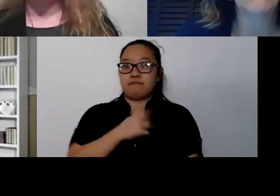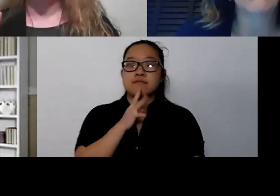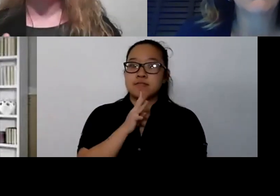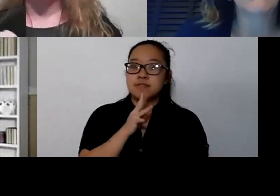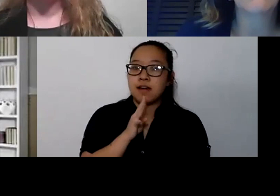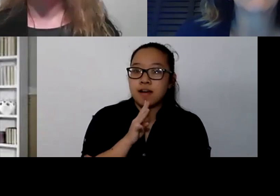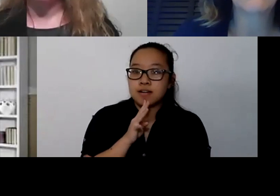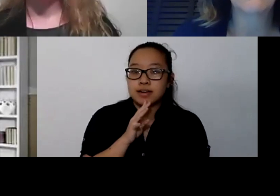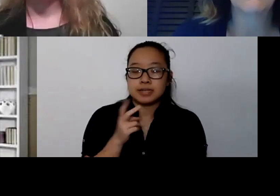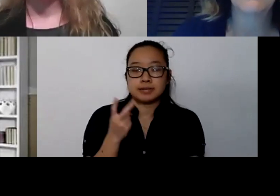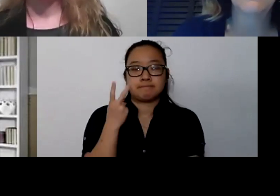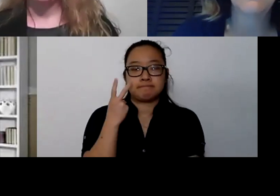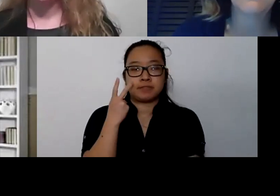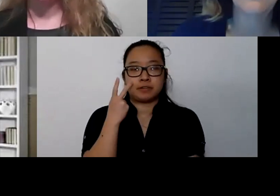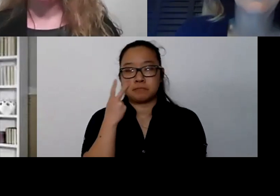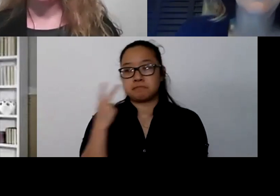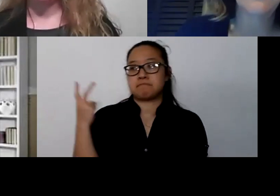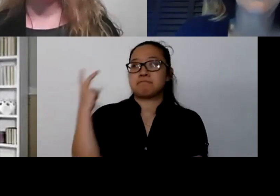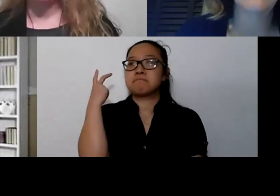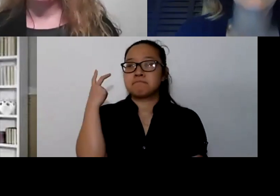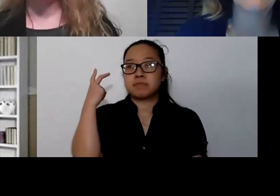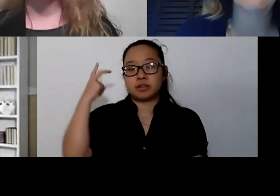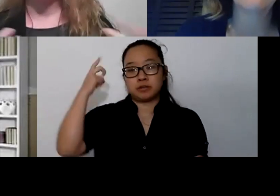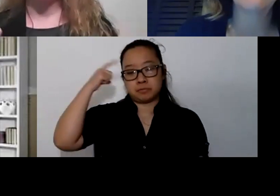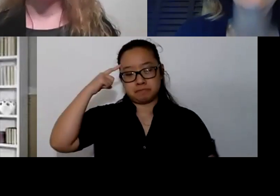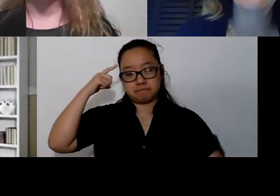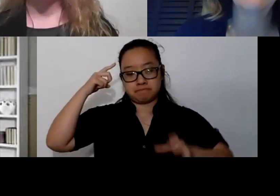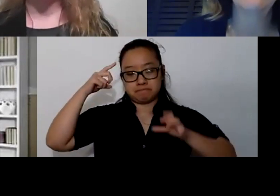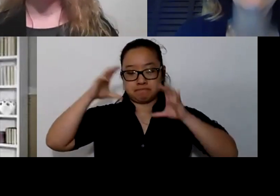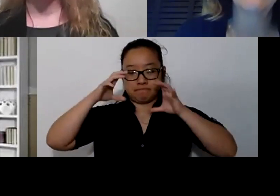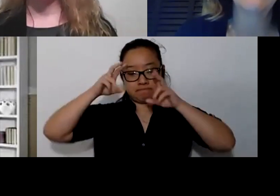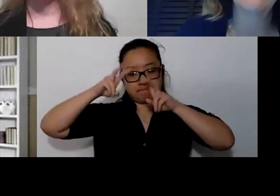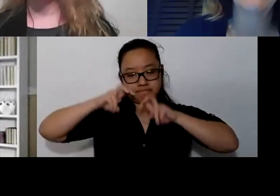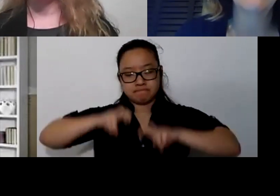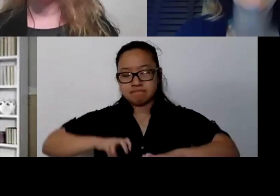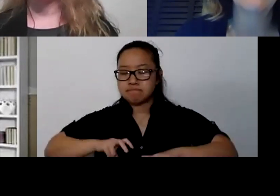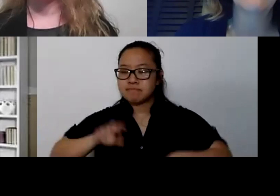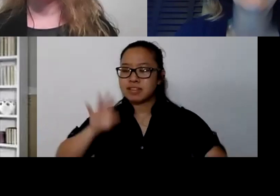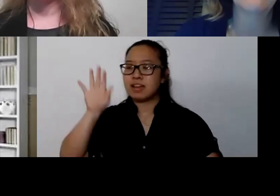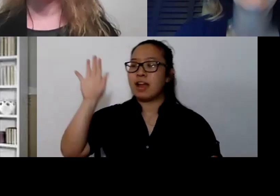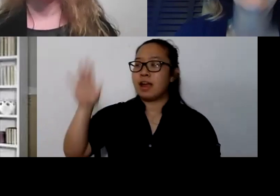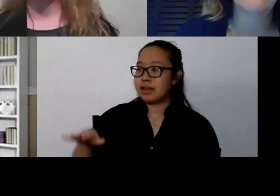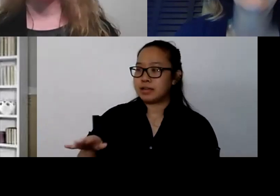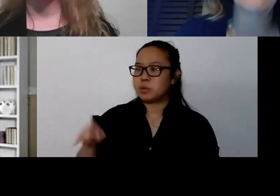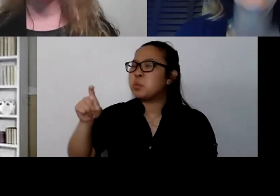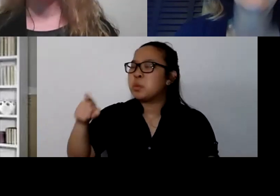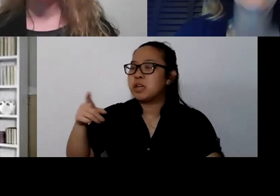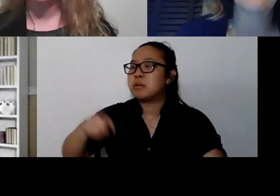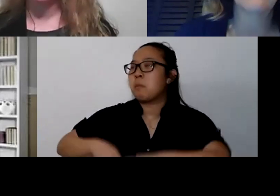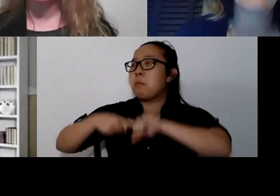I need to put it back into manual versus automatic, and I need to say, "Hey, actually, let me take a pause for a minute. Am I actually in danger?